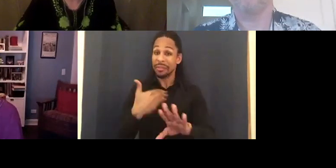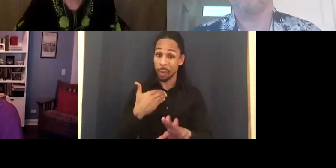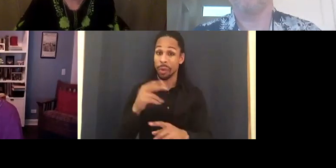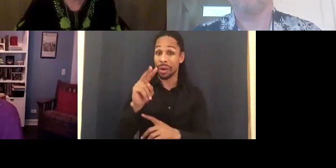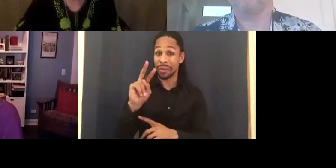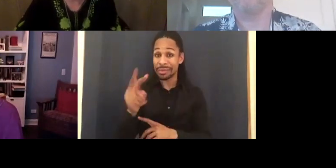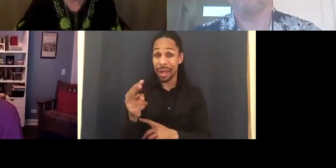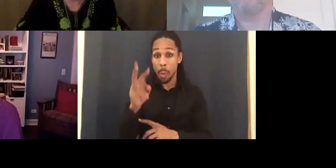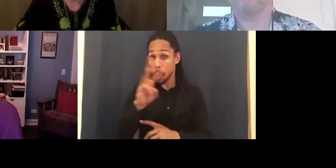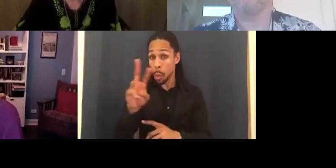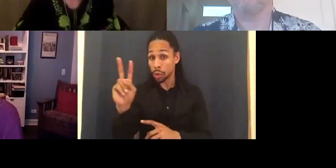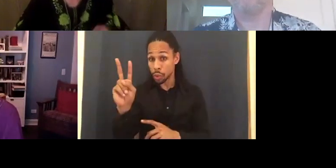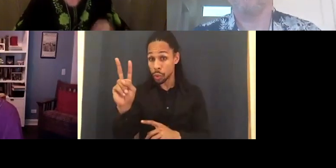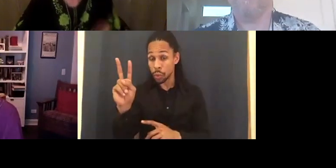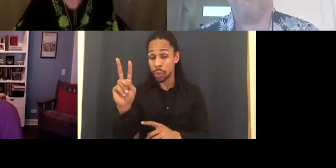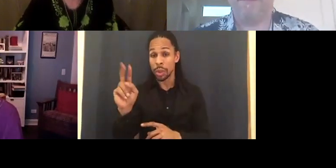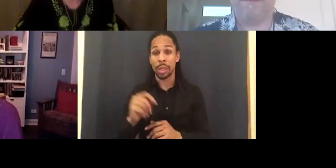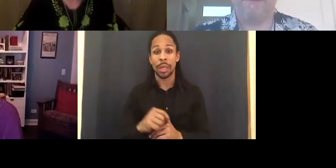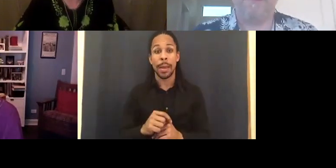a conundrum to me. Maybe something happened after the